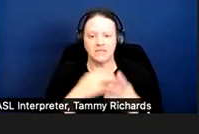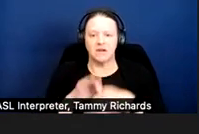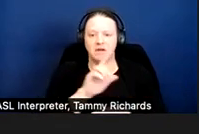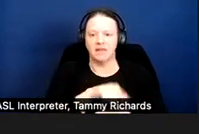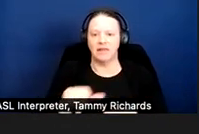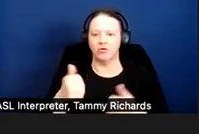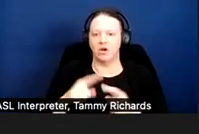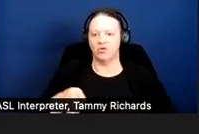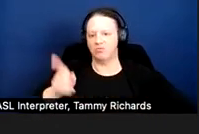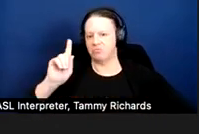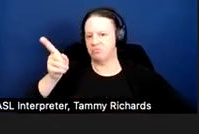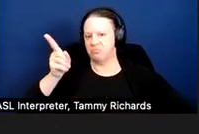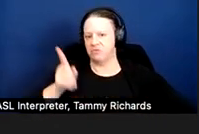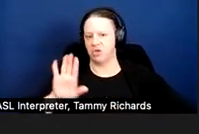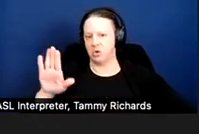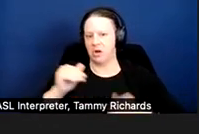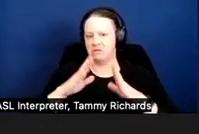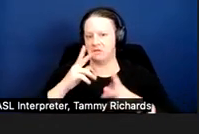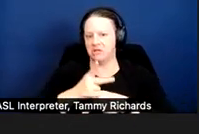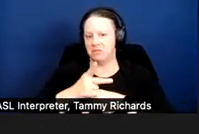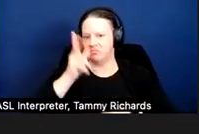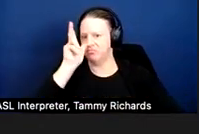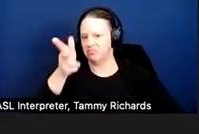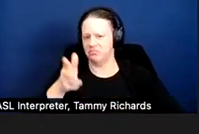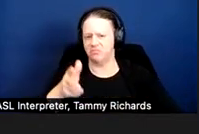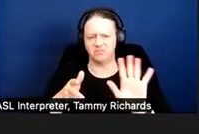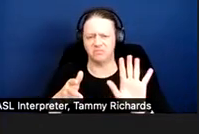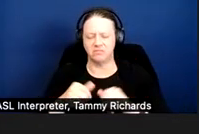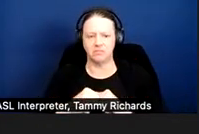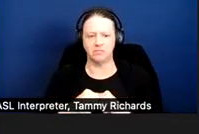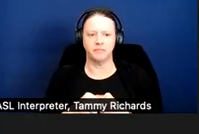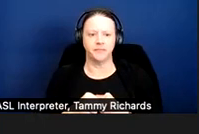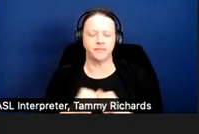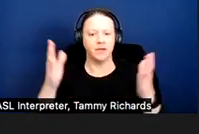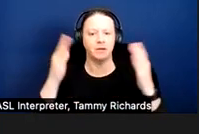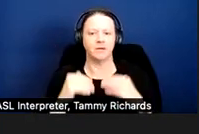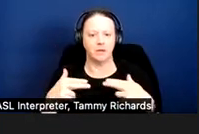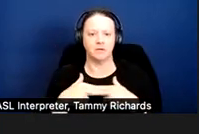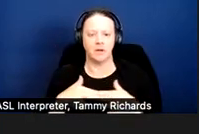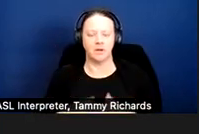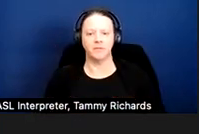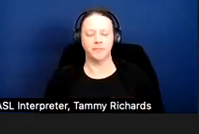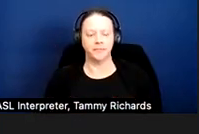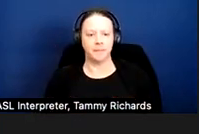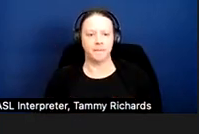housekeeping habits. Next slide.